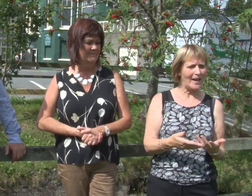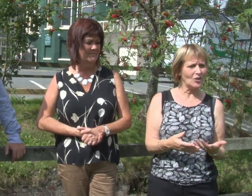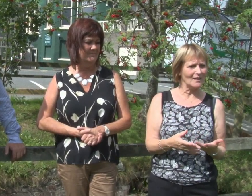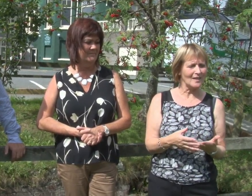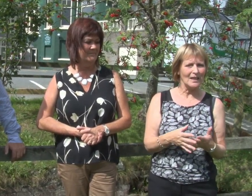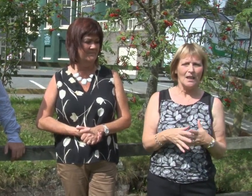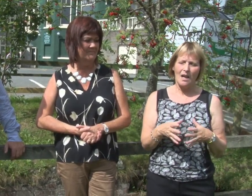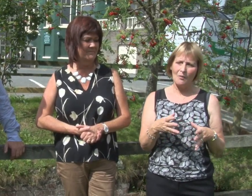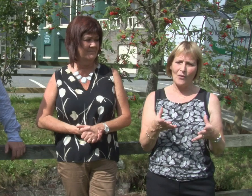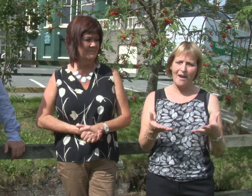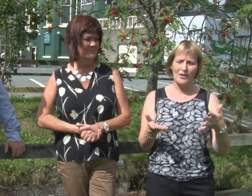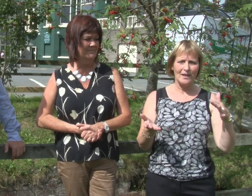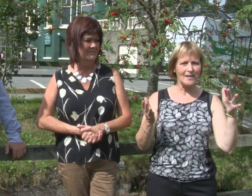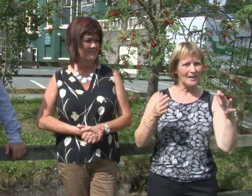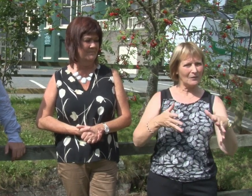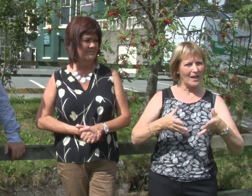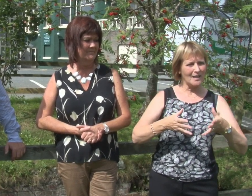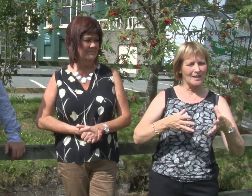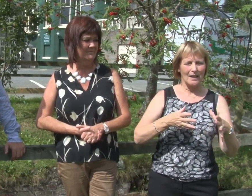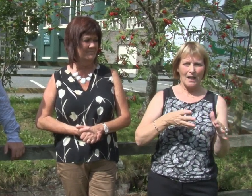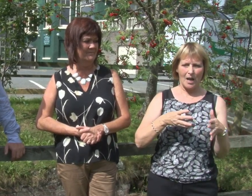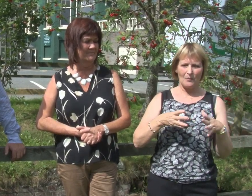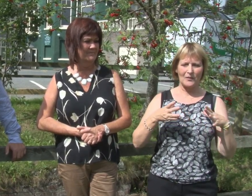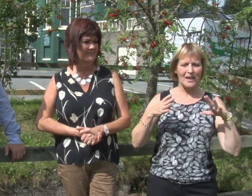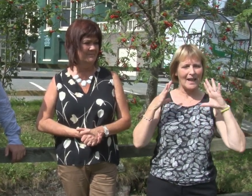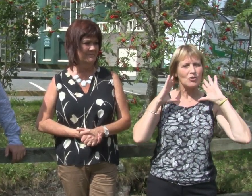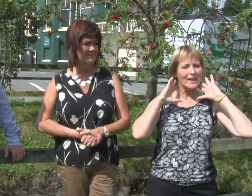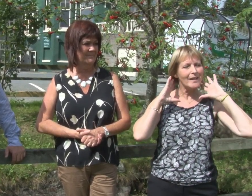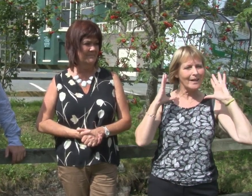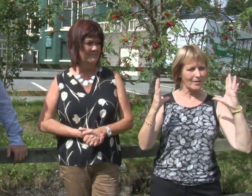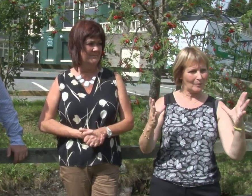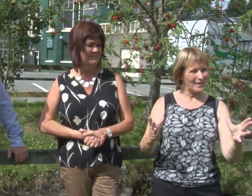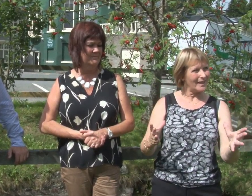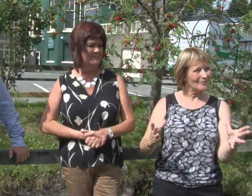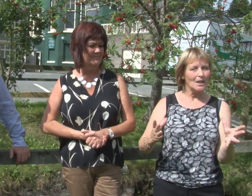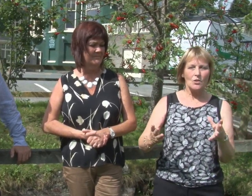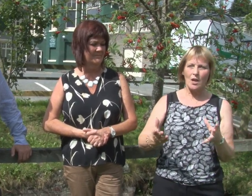patients where with a listening device that they can actually hear somebody so